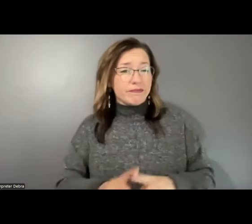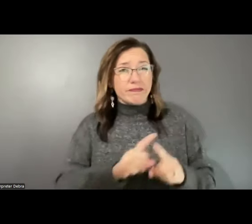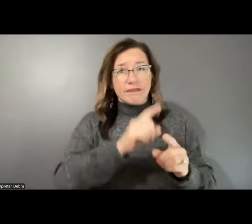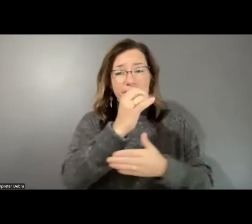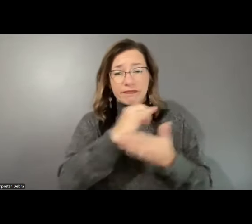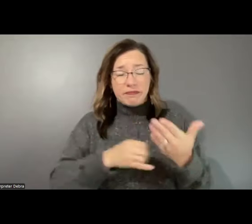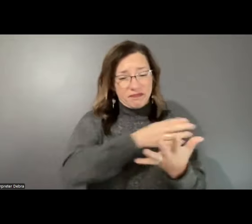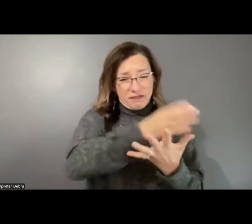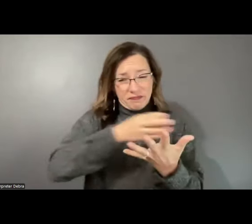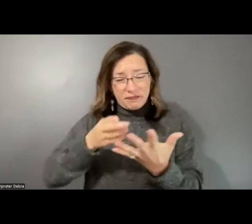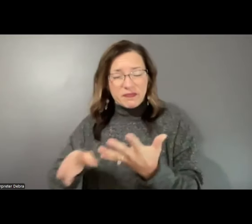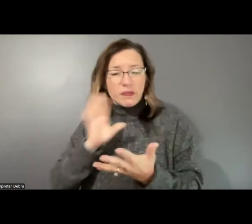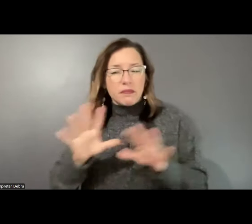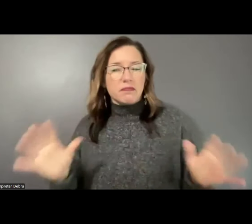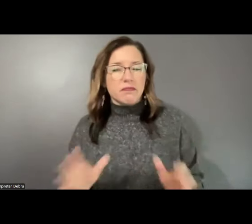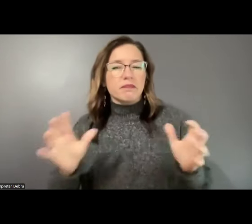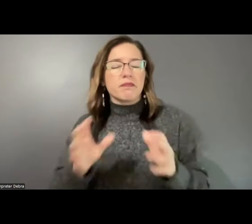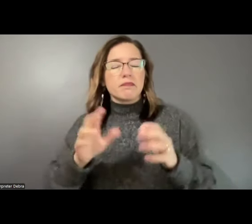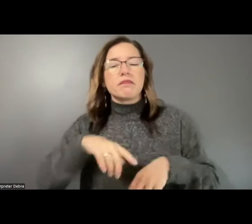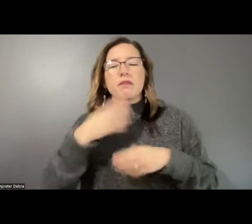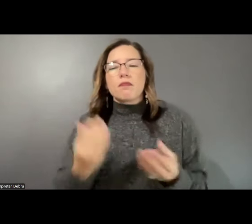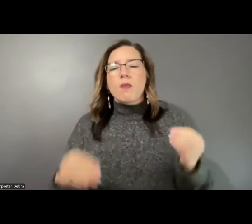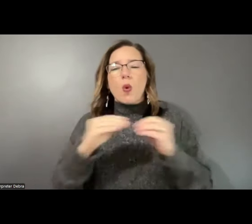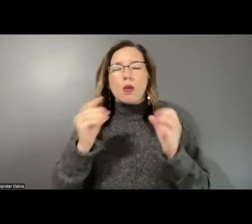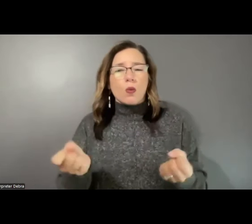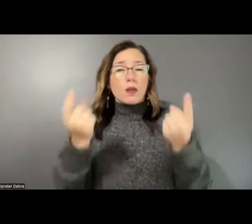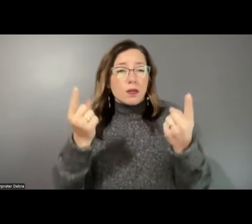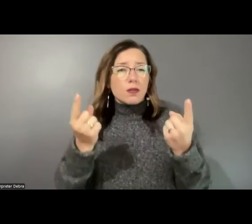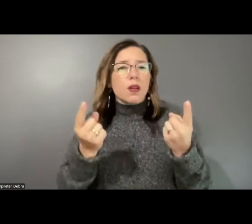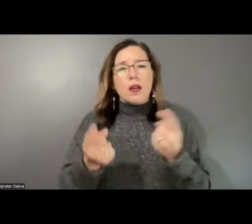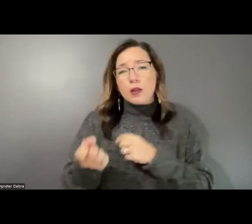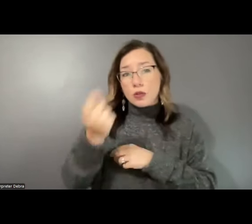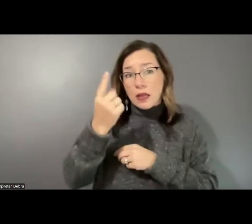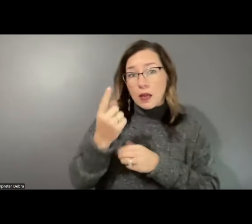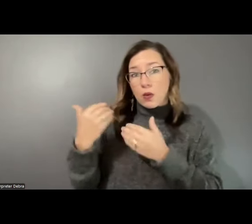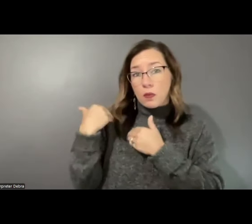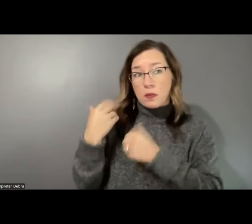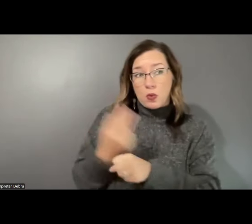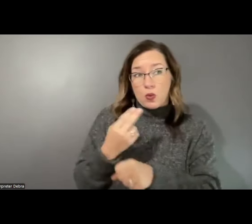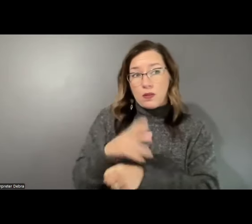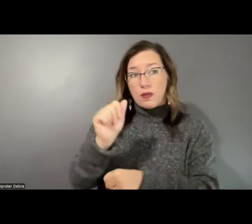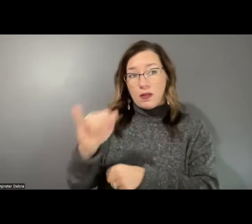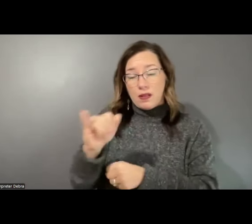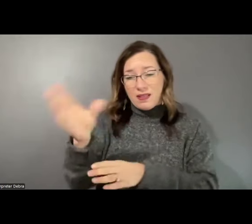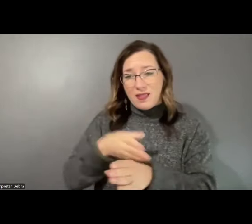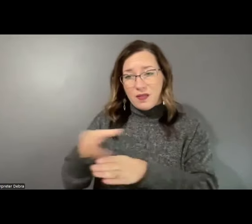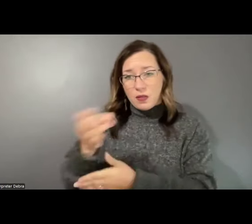the public's awareness or understanding of the responsible use of AI in the field of the arts.